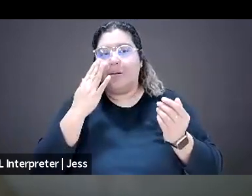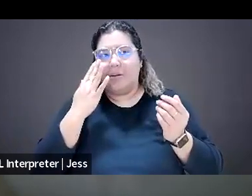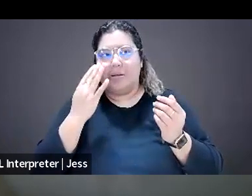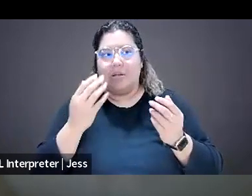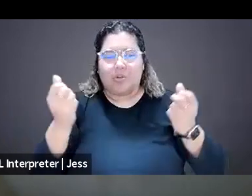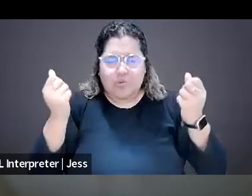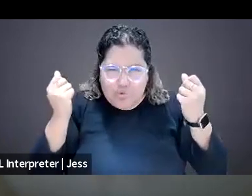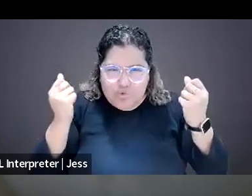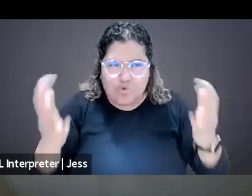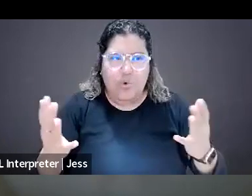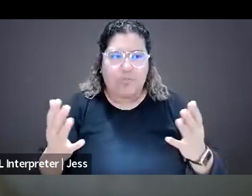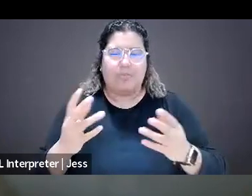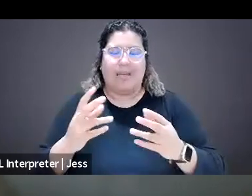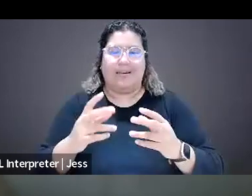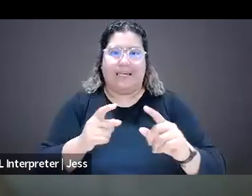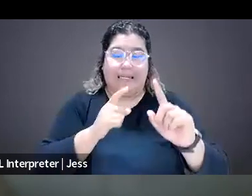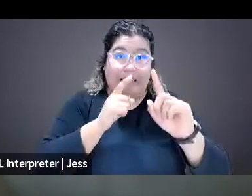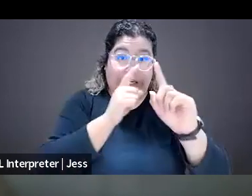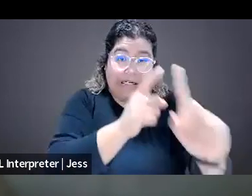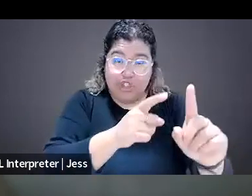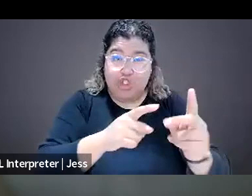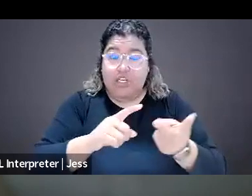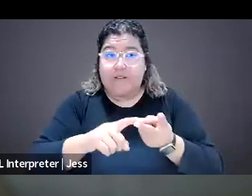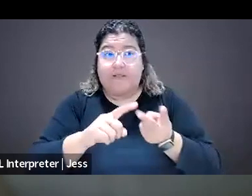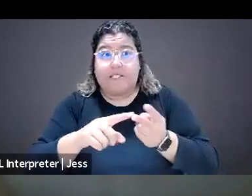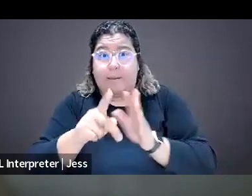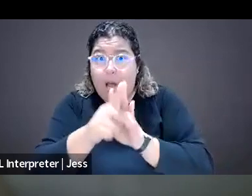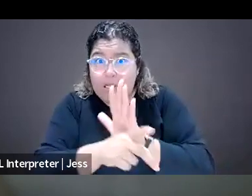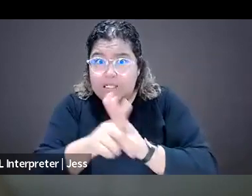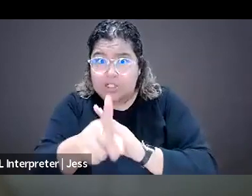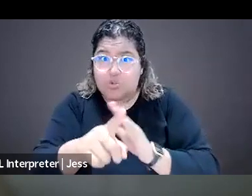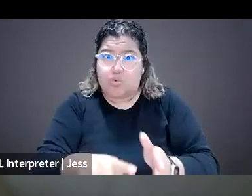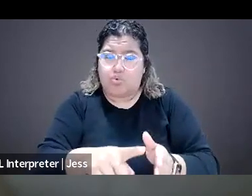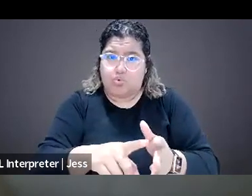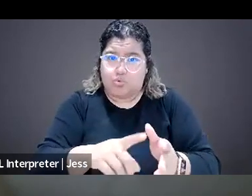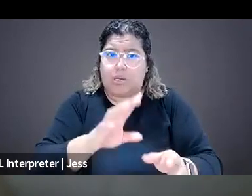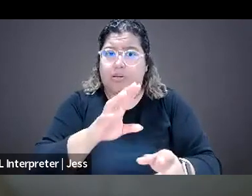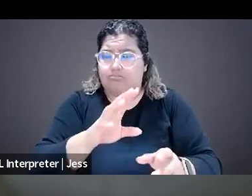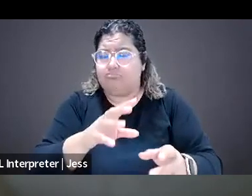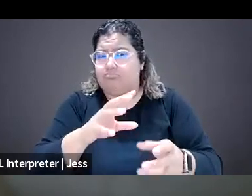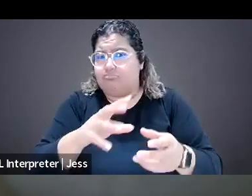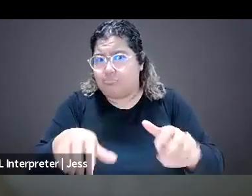and policies that can be implemented. So you don't have to be "The Washington Post" or "The New York Times",